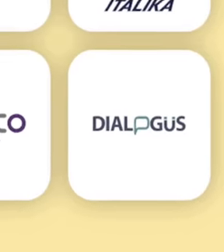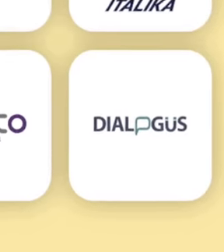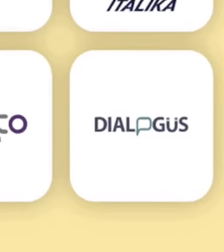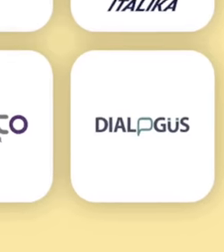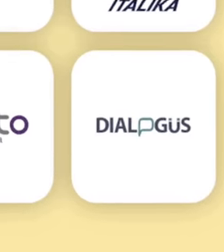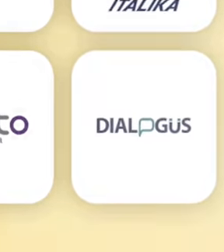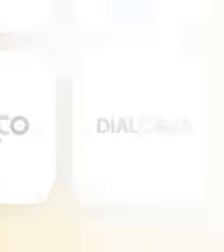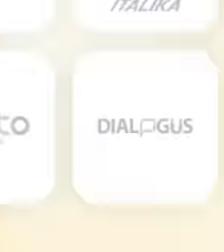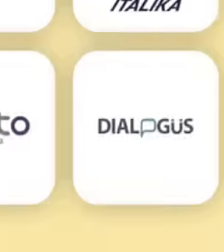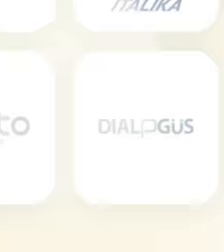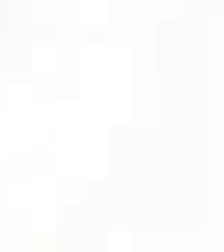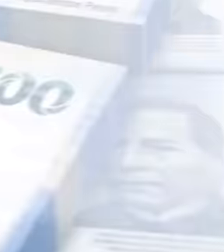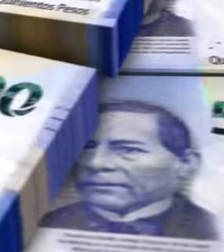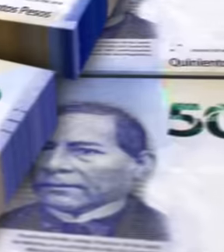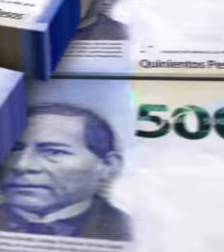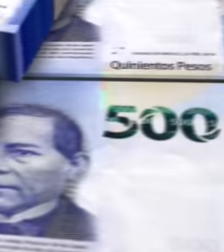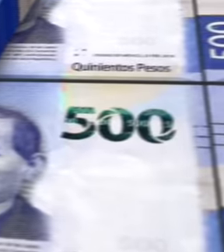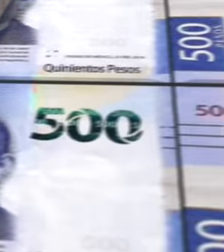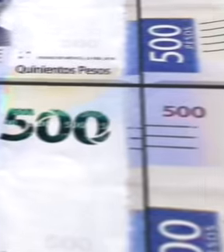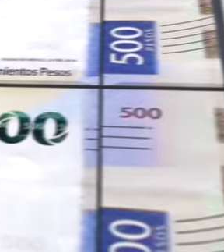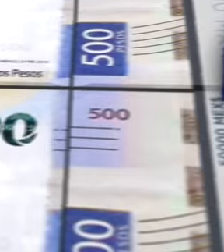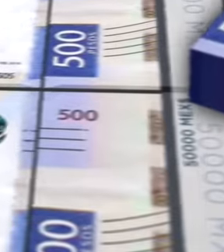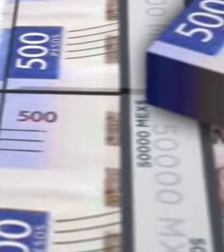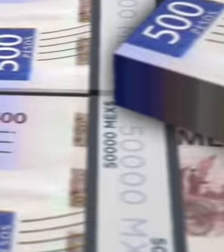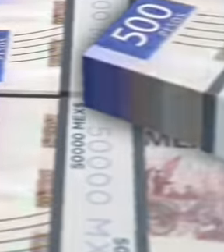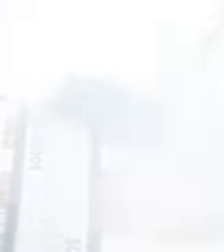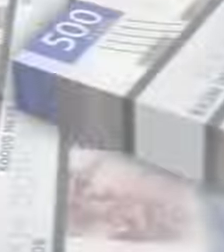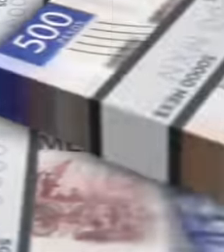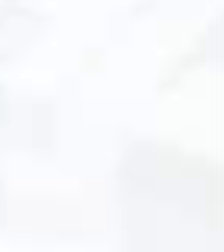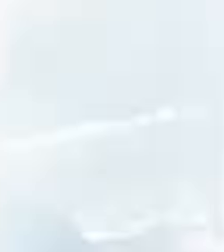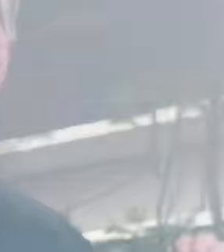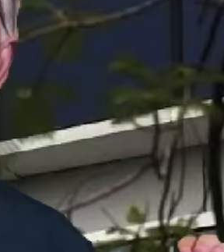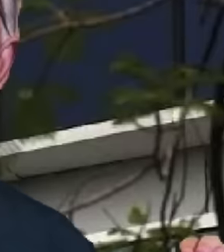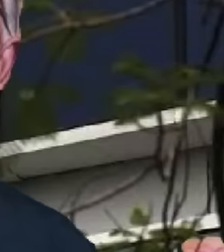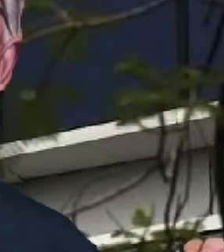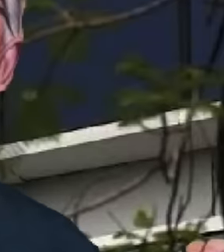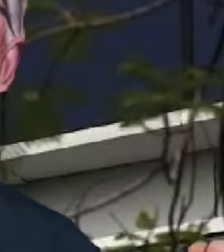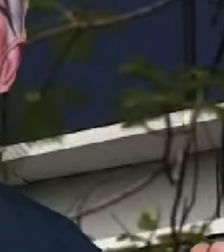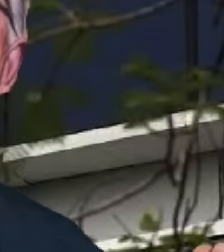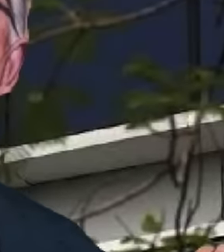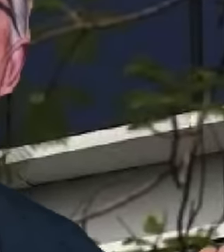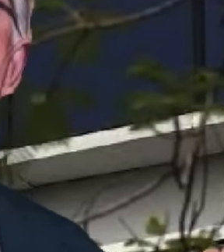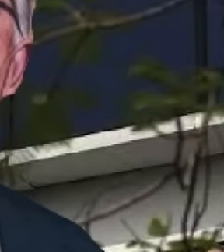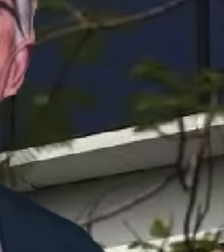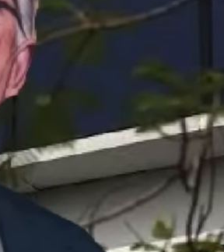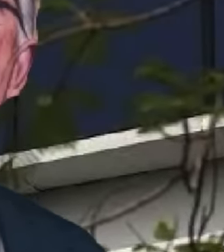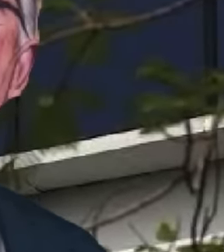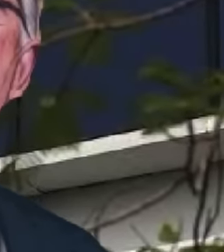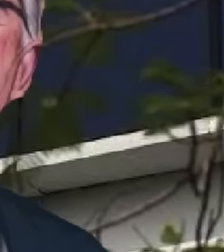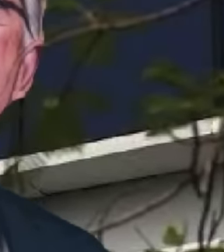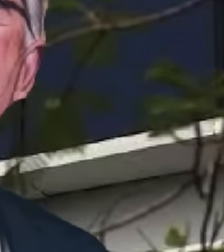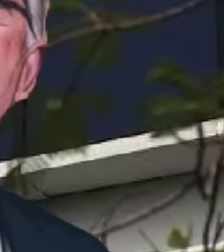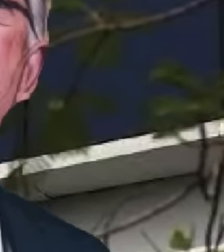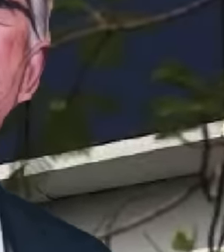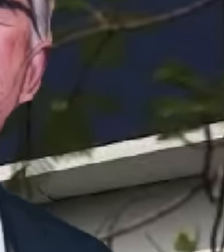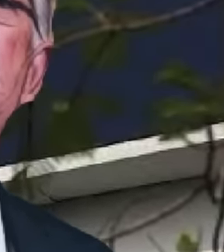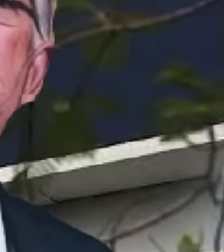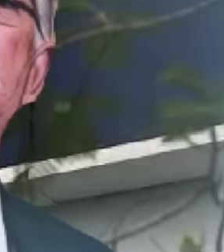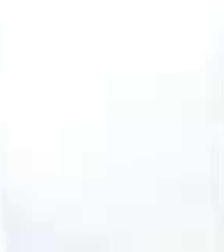owe millions of pesos in taxes to the Federal Government Ricardo Salinas pliego is looking